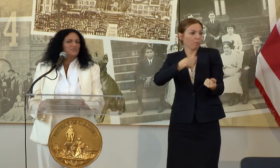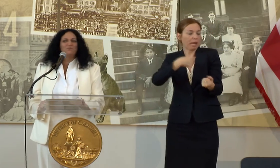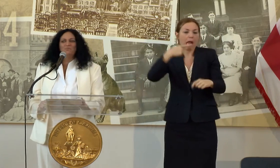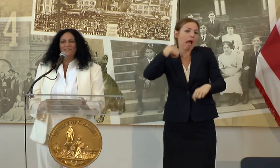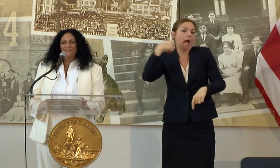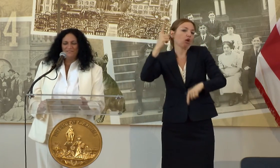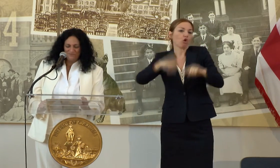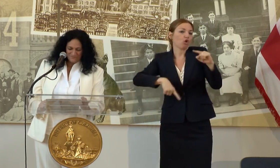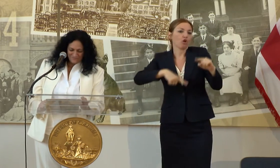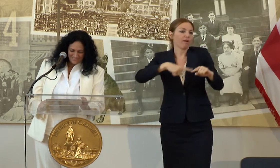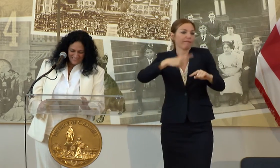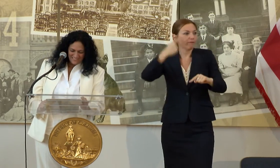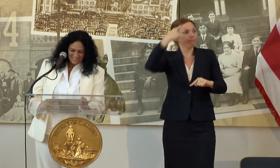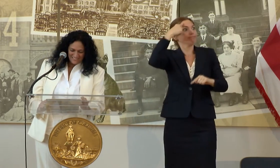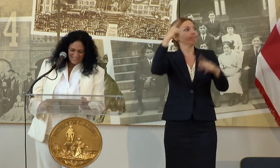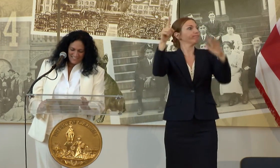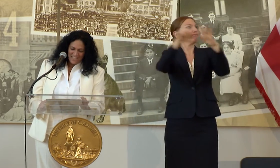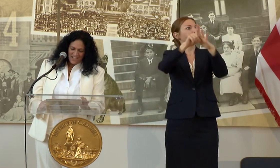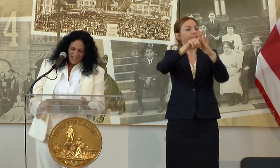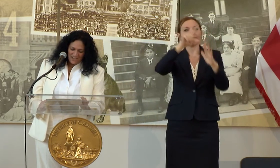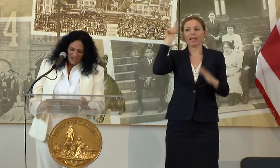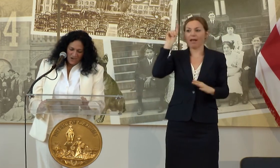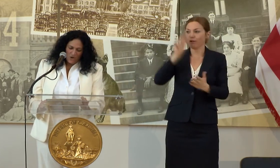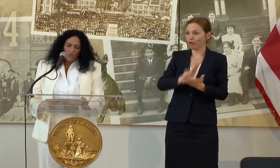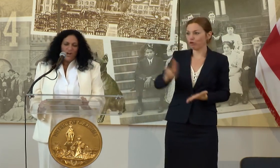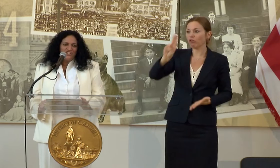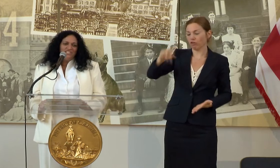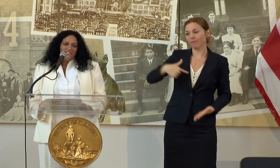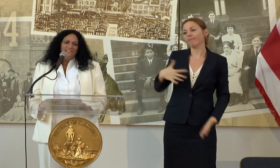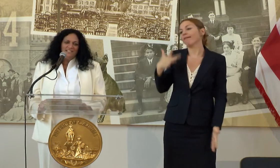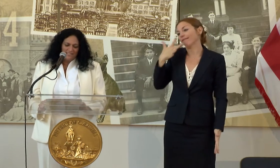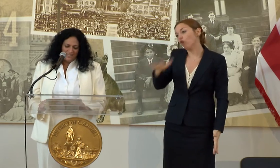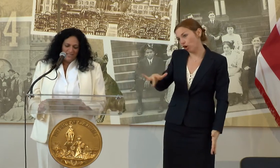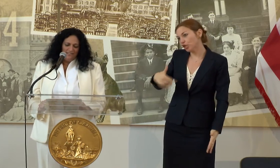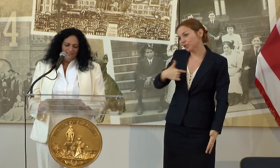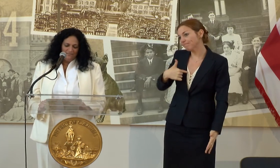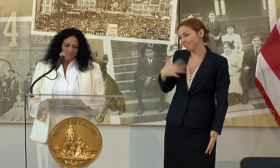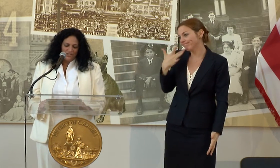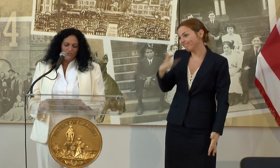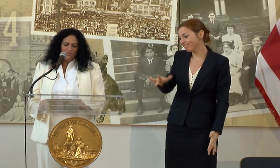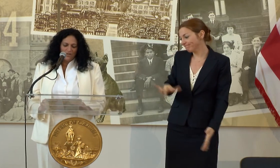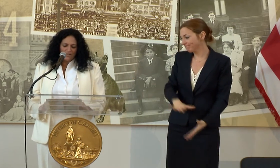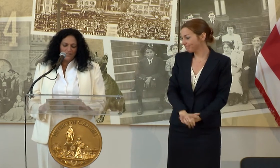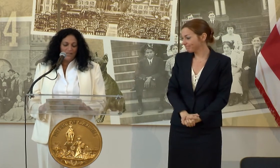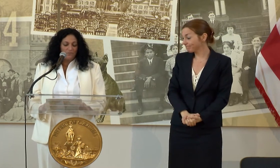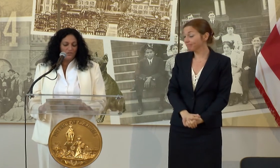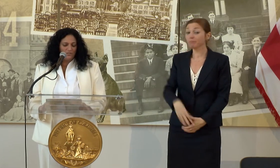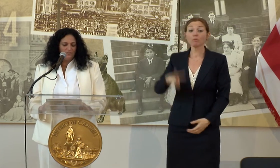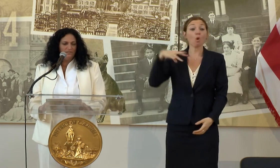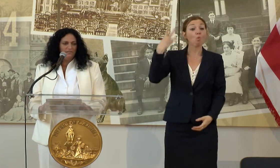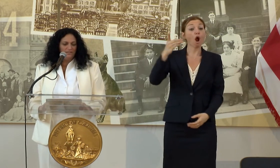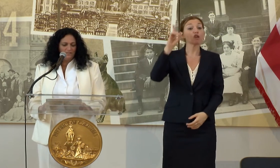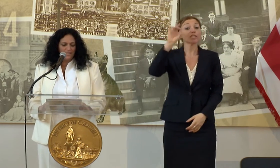THIS MOMENT. WASHINGTON, D.C., THE UNION MARKET NEIGHBORHOOD, THE